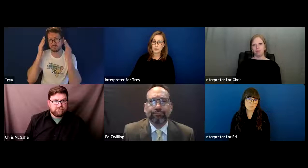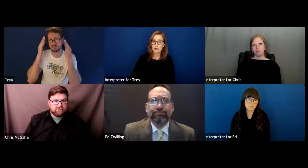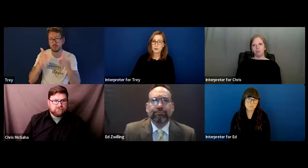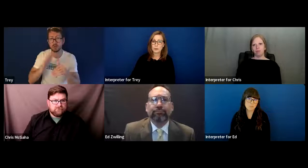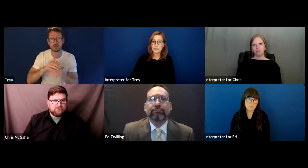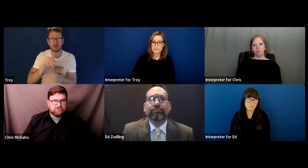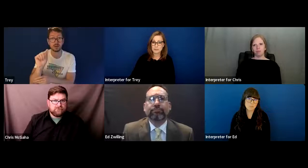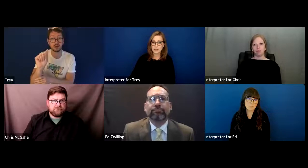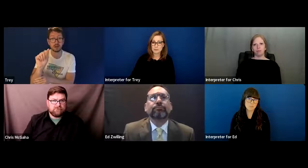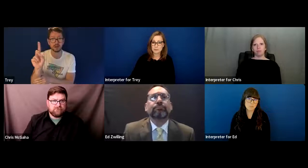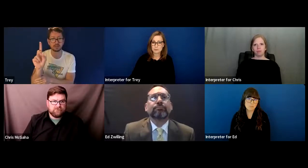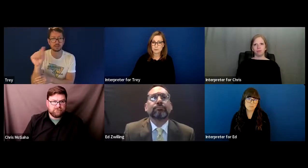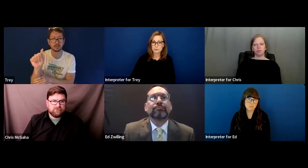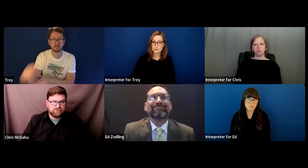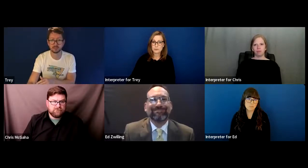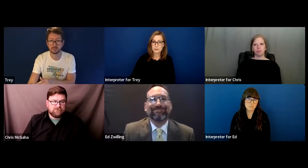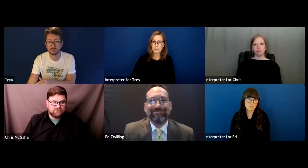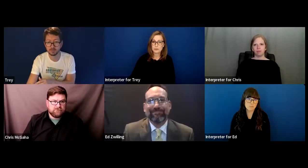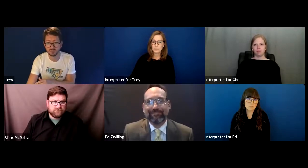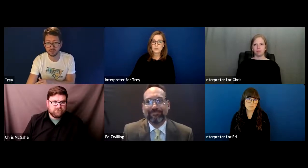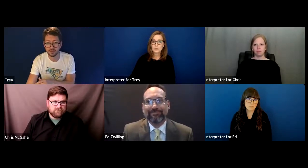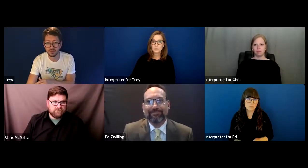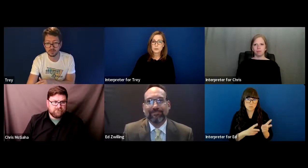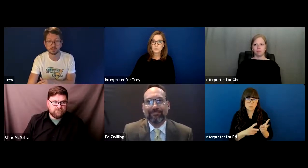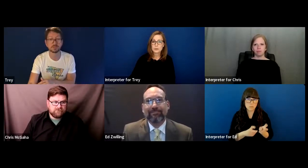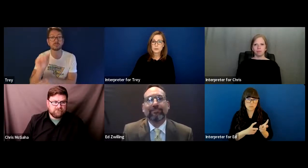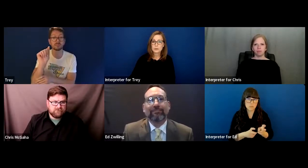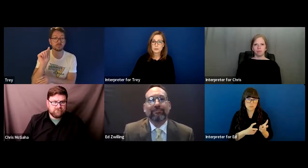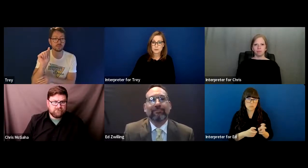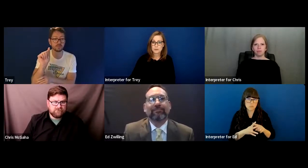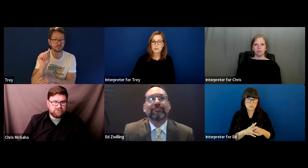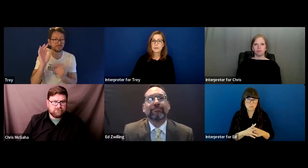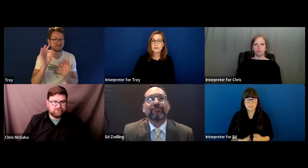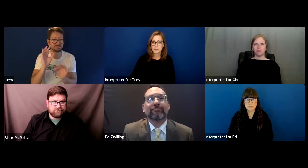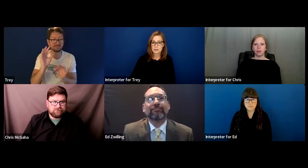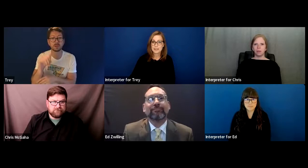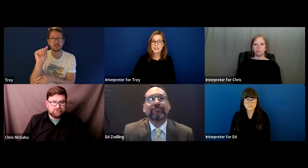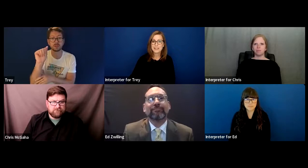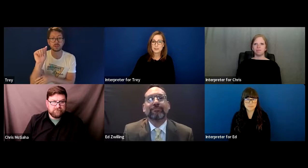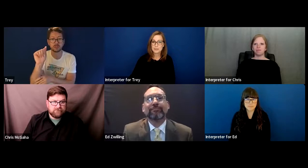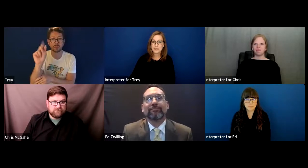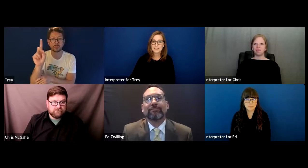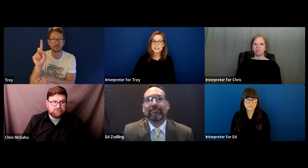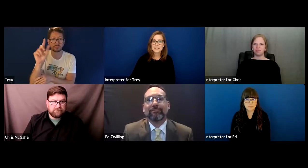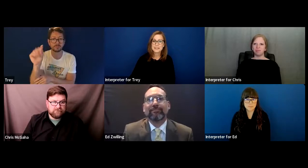So I want to first welcome everyone for participating this evening, for joining us for this event, our ADA question-and-answer event, specifically focus on educational settings. We have a lot of questions but we also want to hear from you what you have in mind and